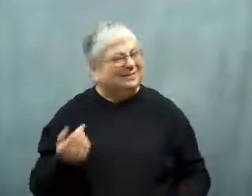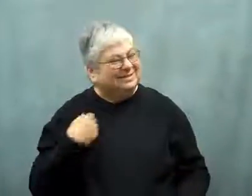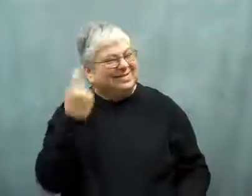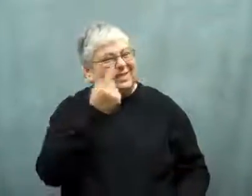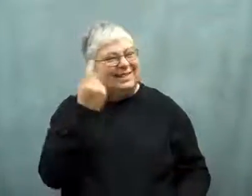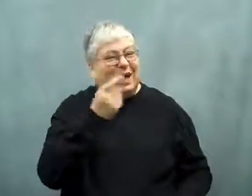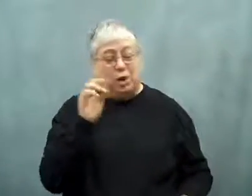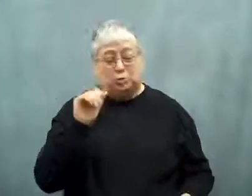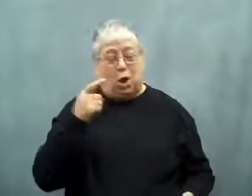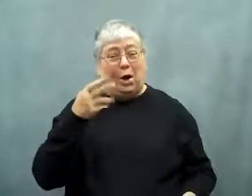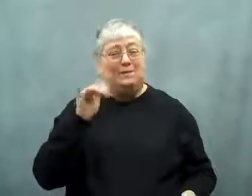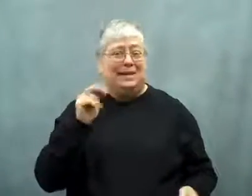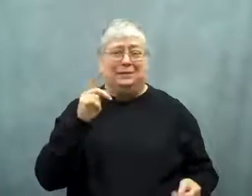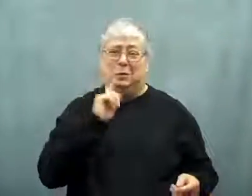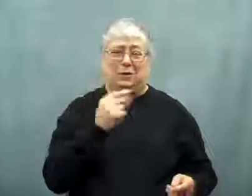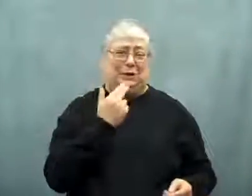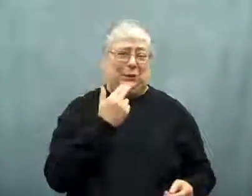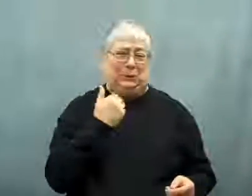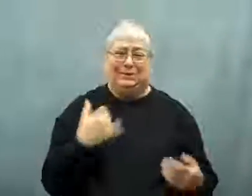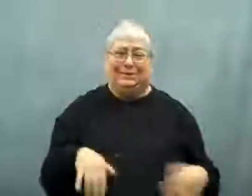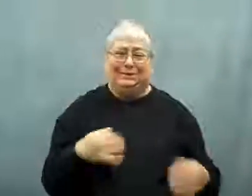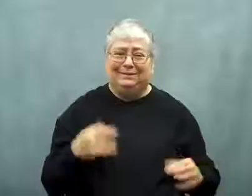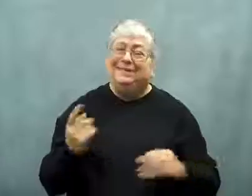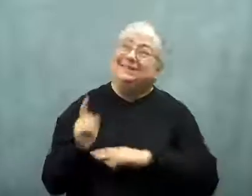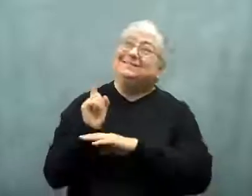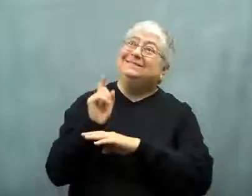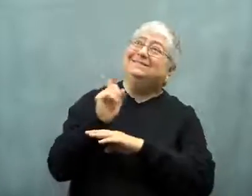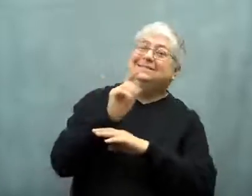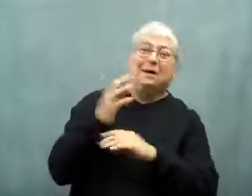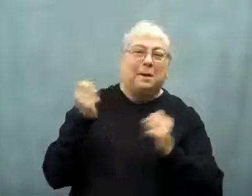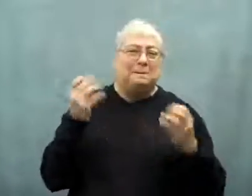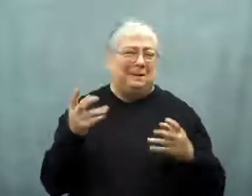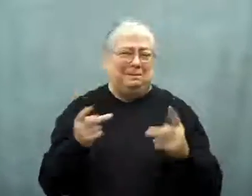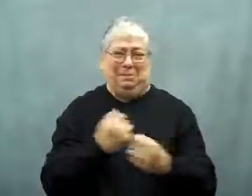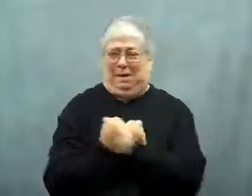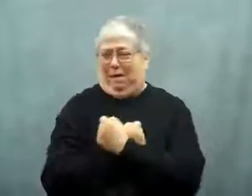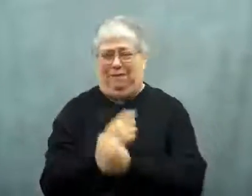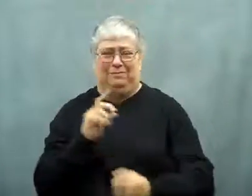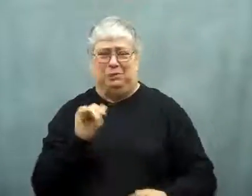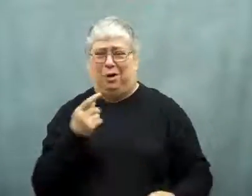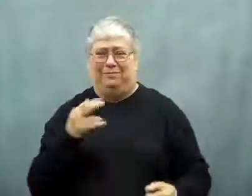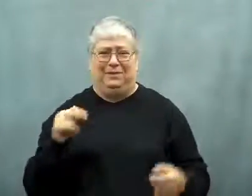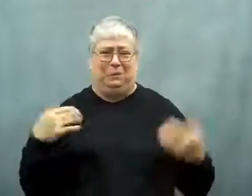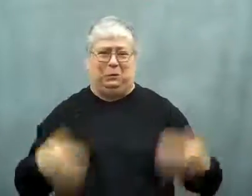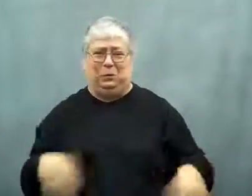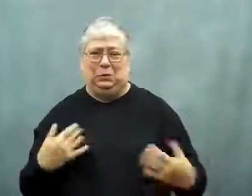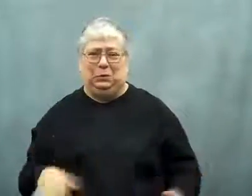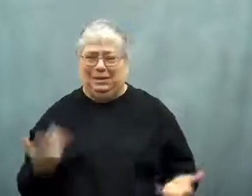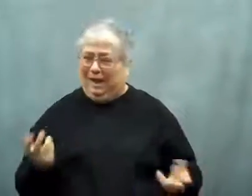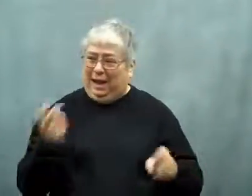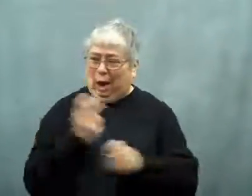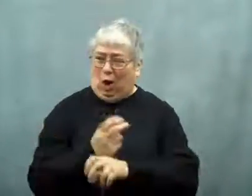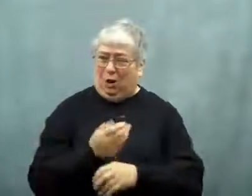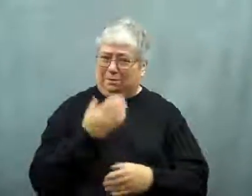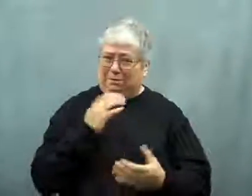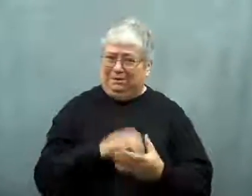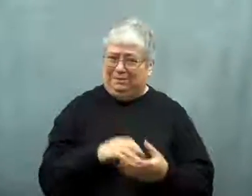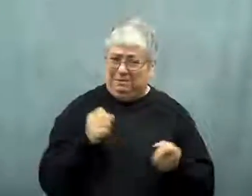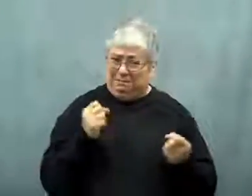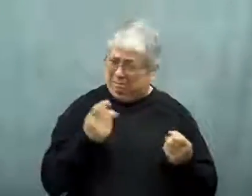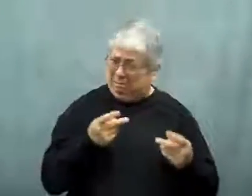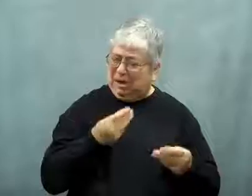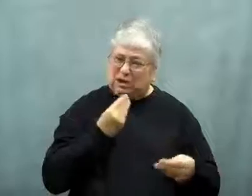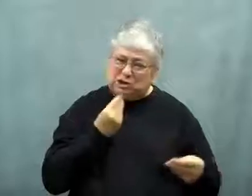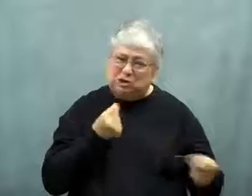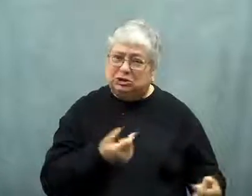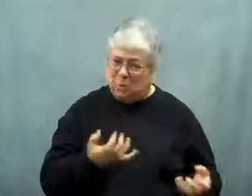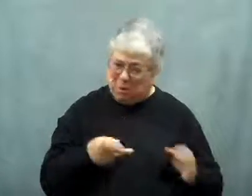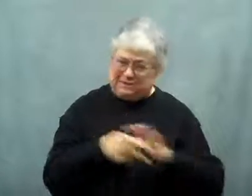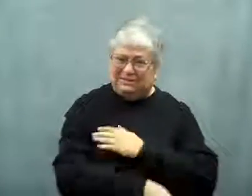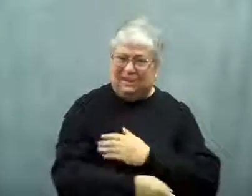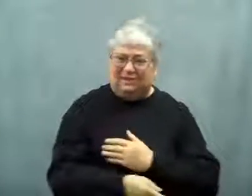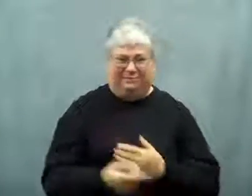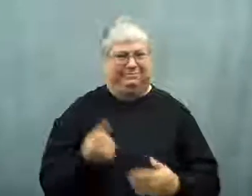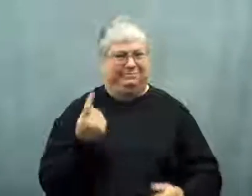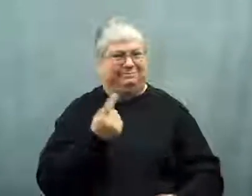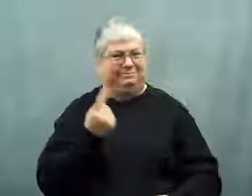That's something. Dolphins are so cute,